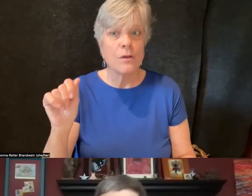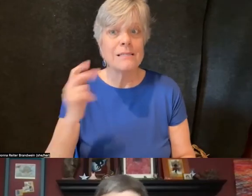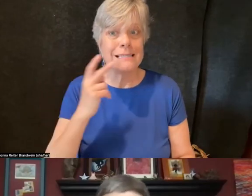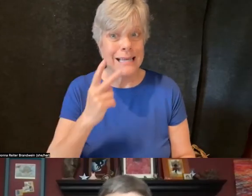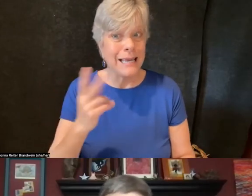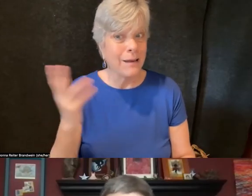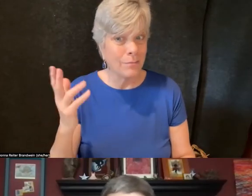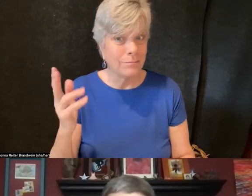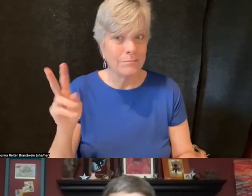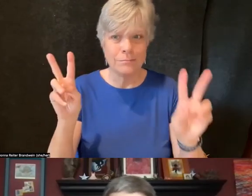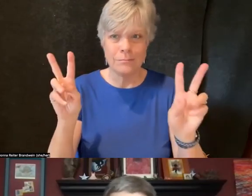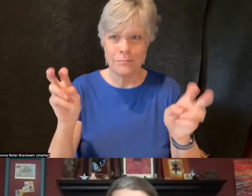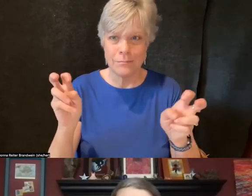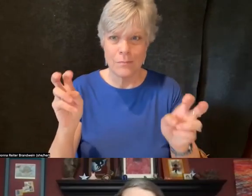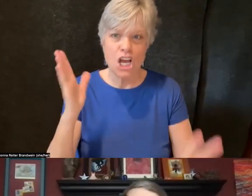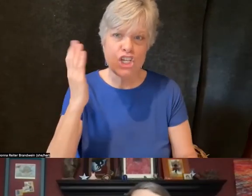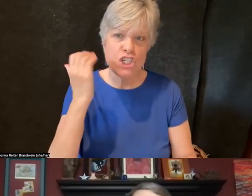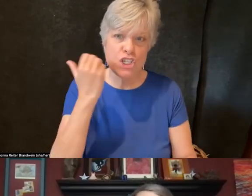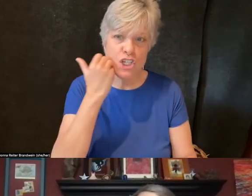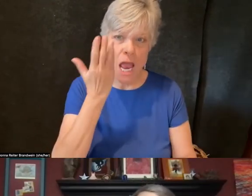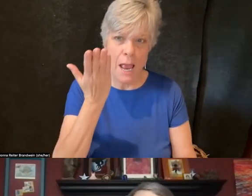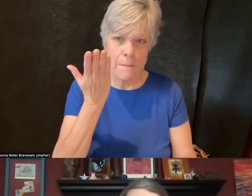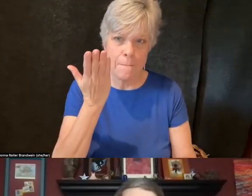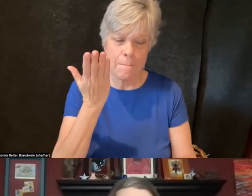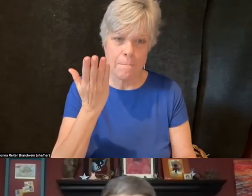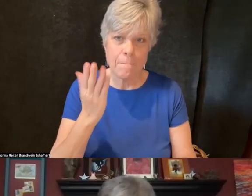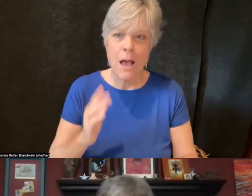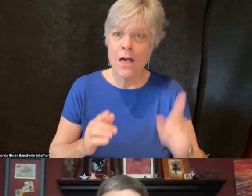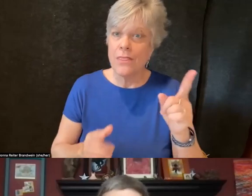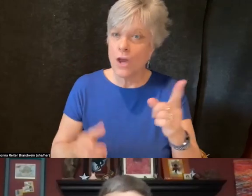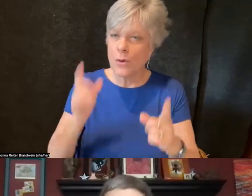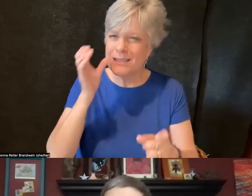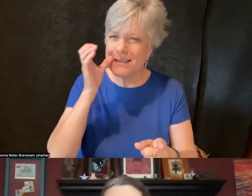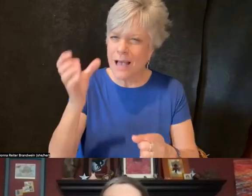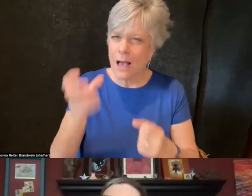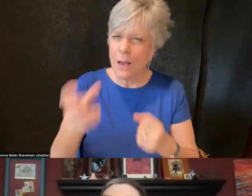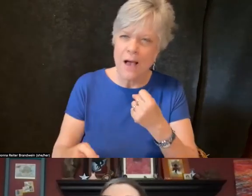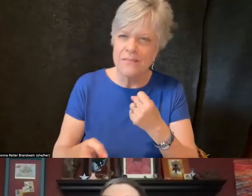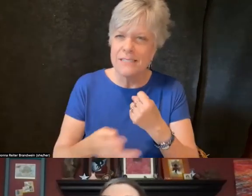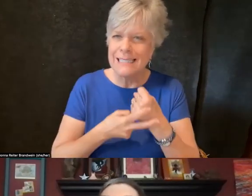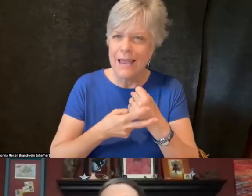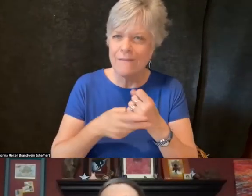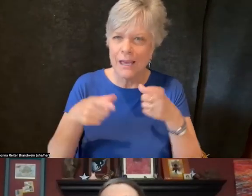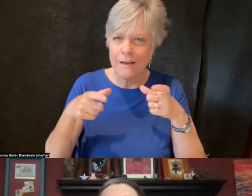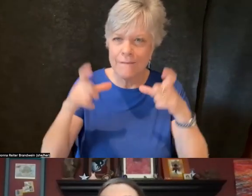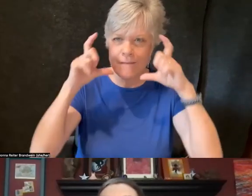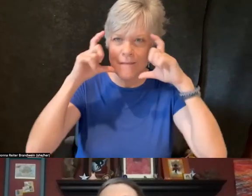There is this concept called saving face where pride and bringing positivity